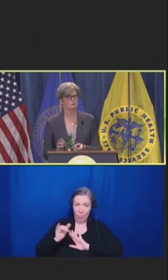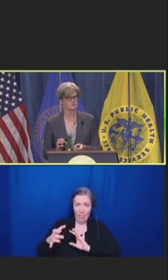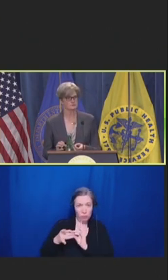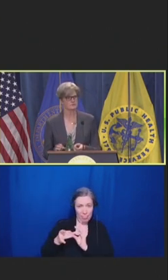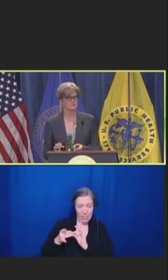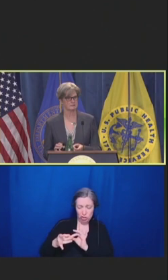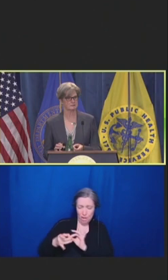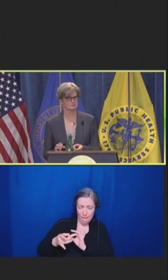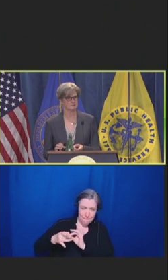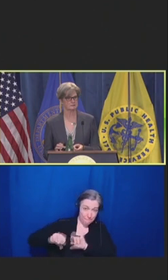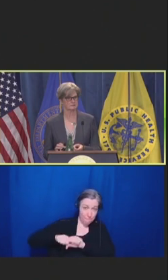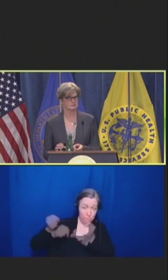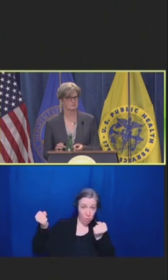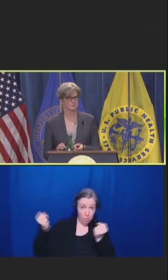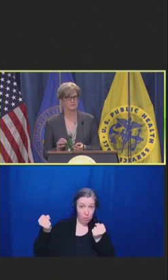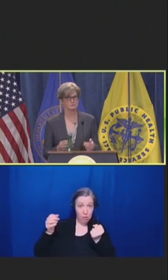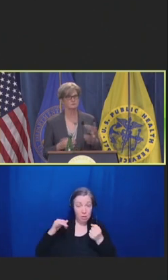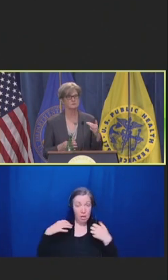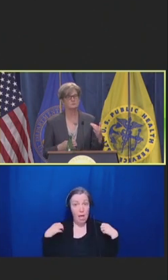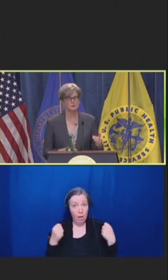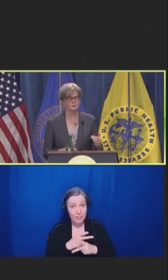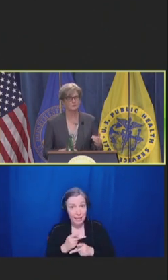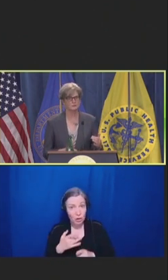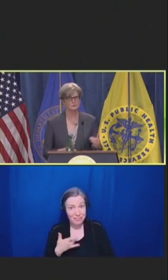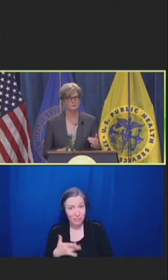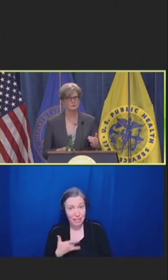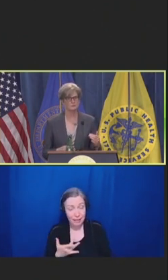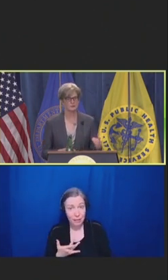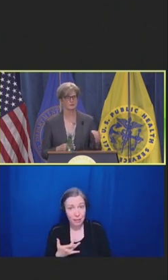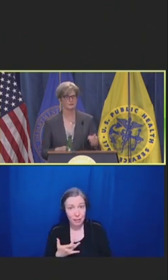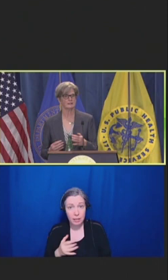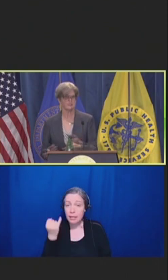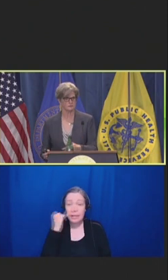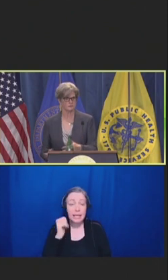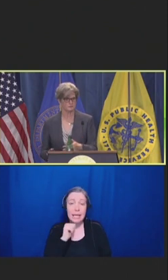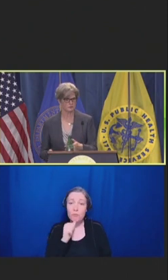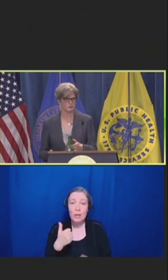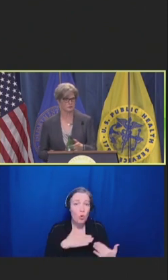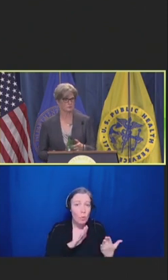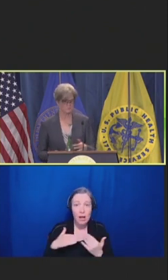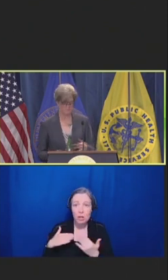is feeling. Without doing both, we aren't going to get very far.